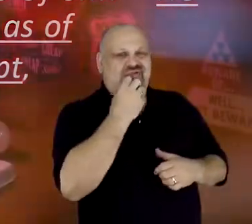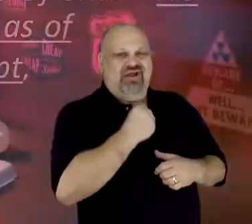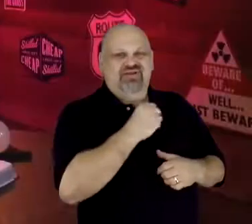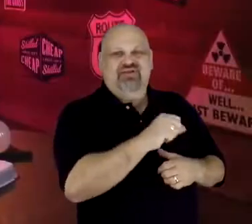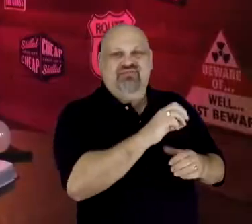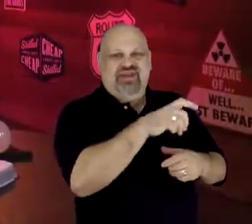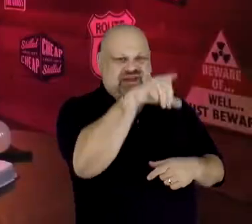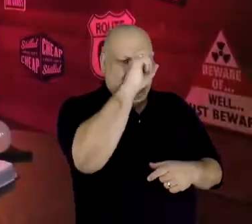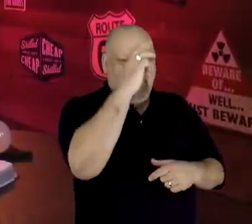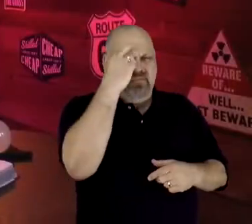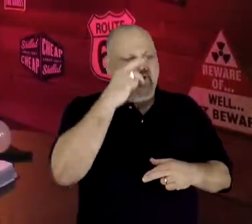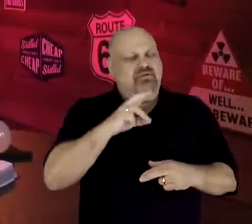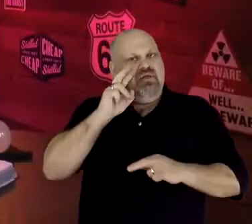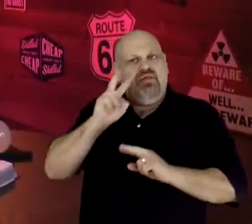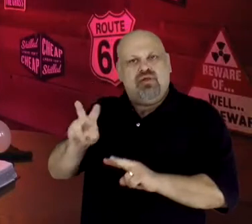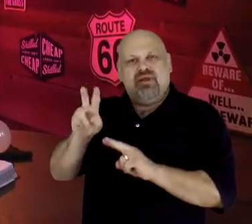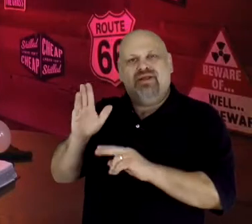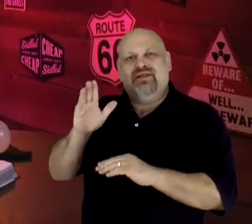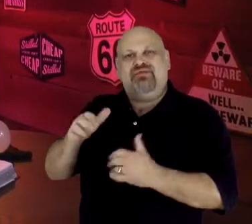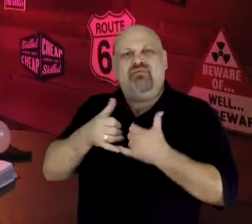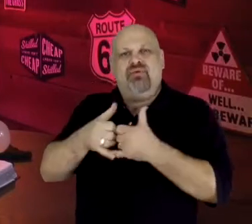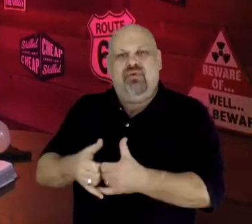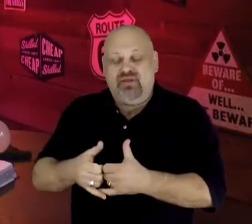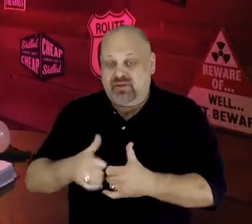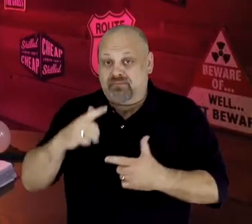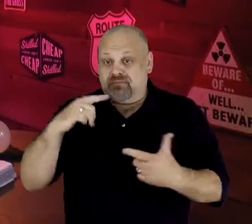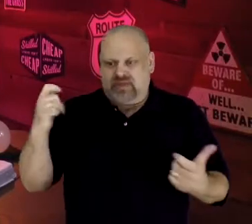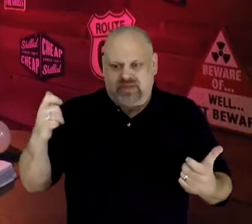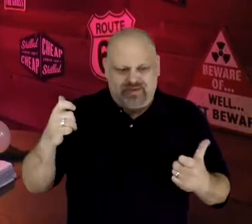There's a stark juxtaposition between life in Pharaoh's court